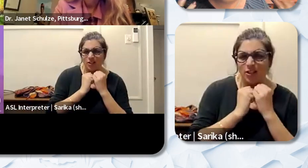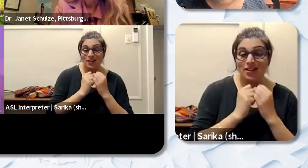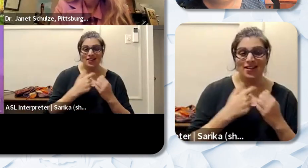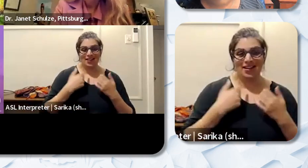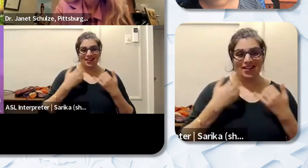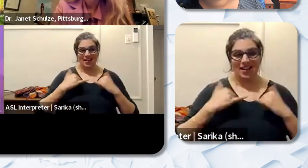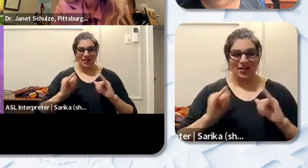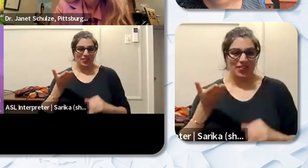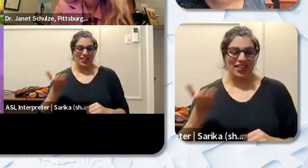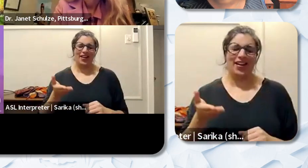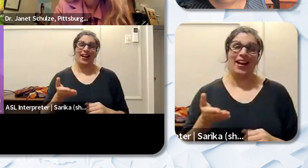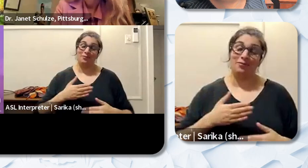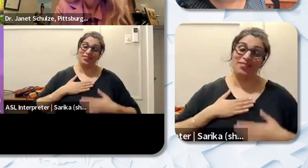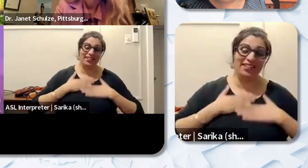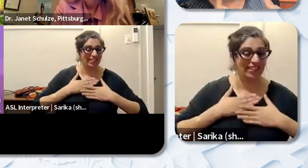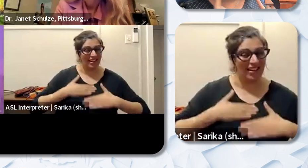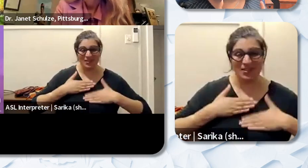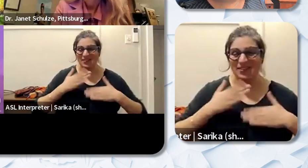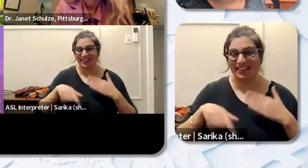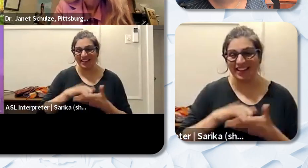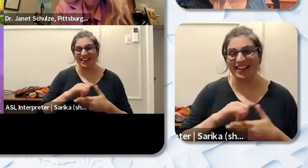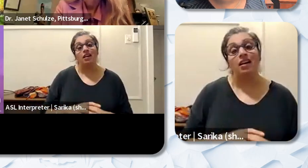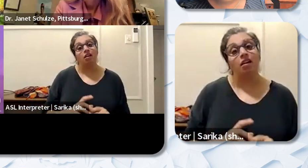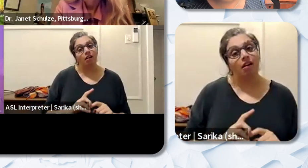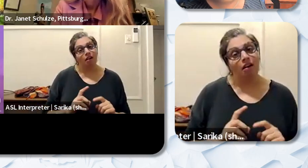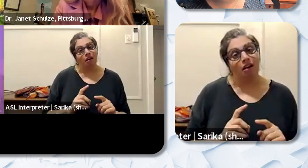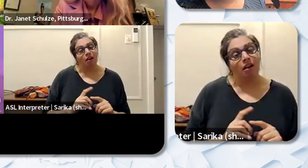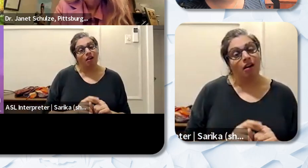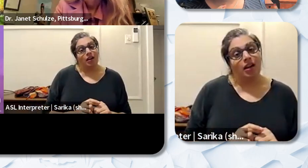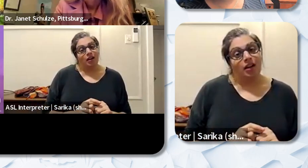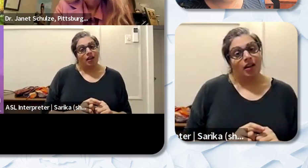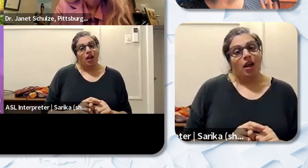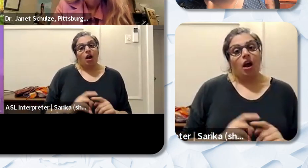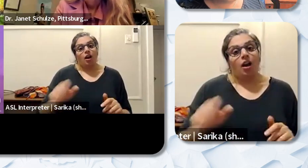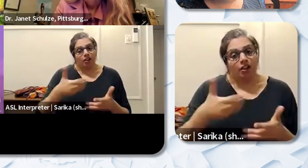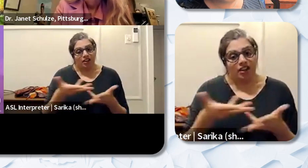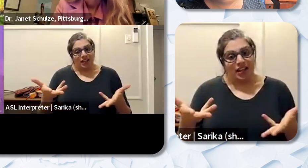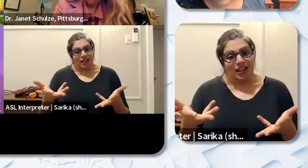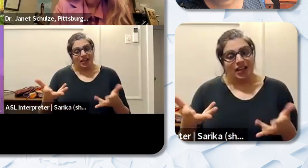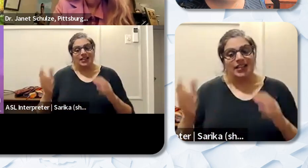really happy about. But also another thing that can be replicated is teaching of social skills.